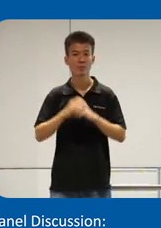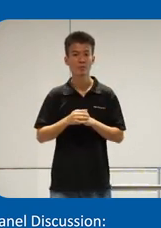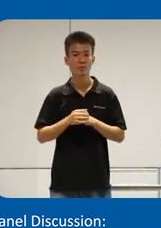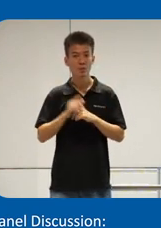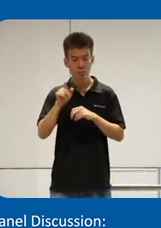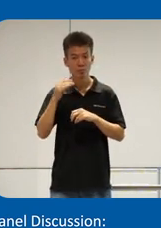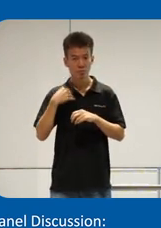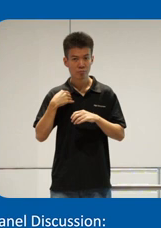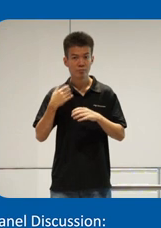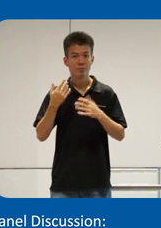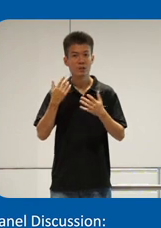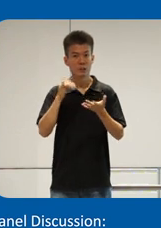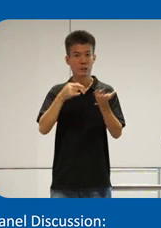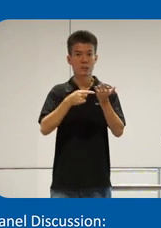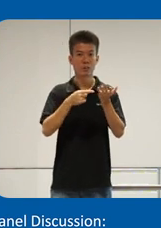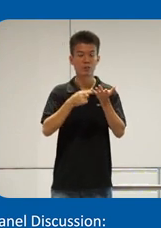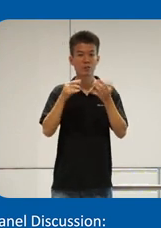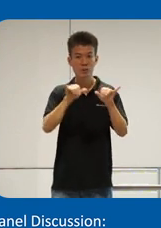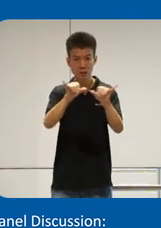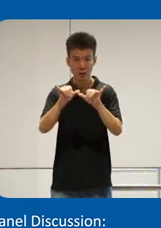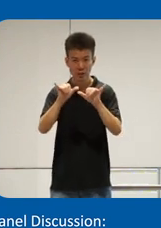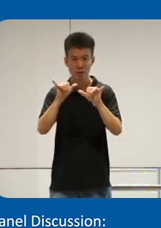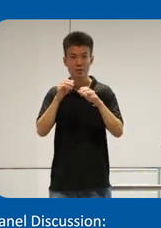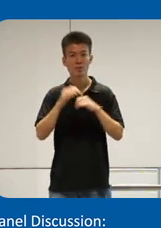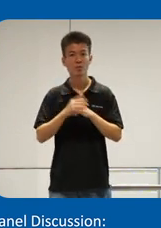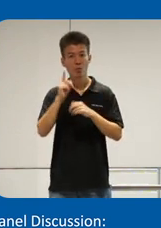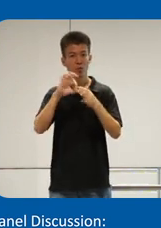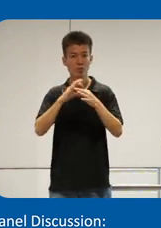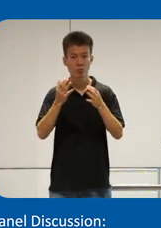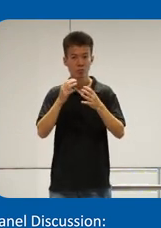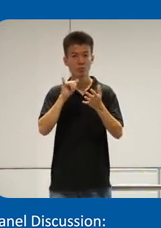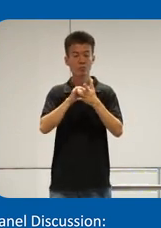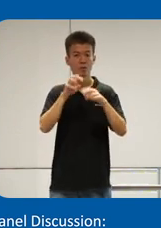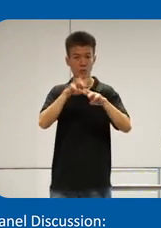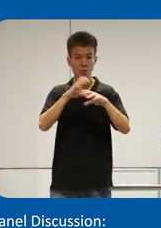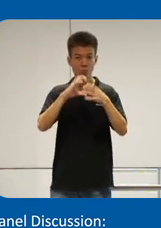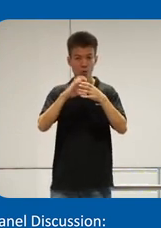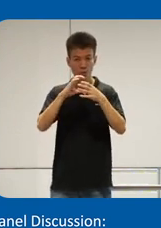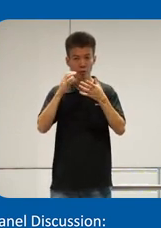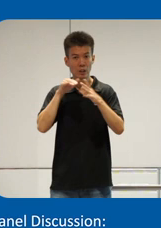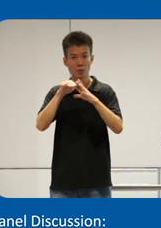exist uh technological standards uh one of which is the web content accessibility guidelines uh